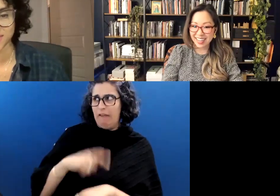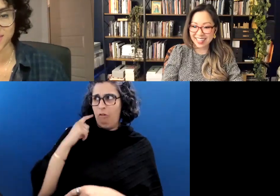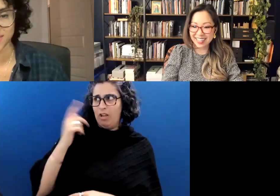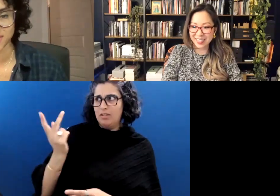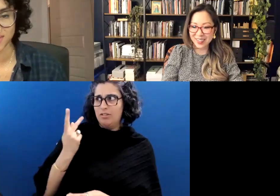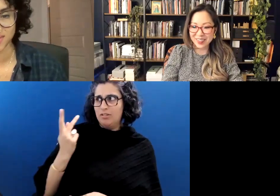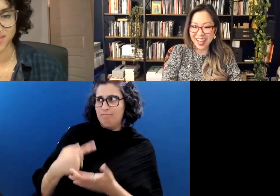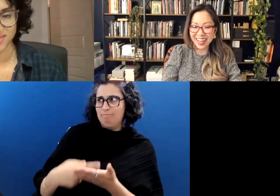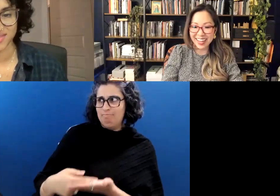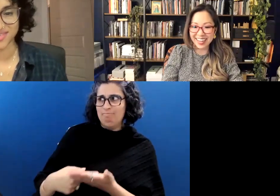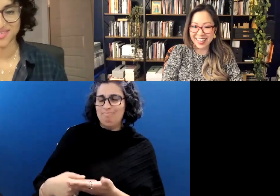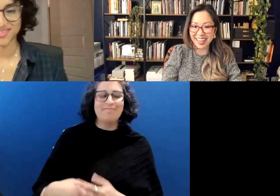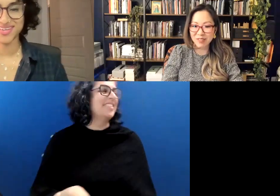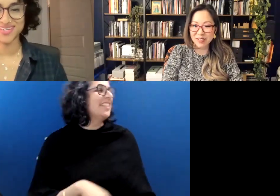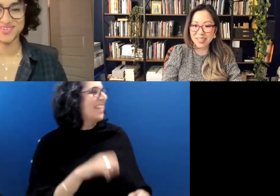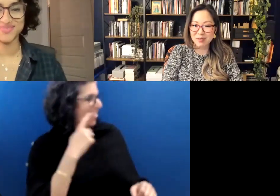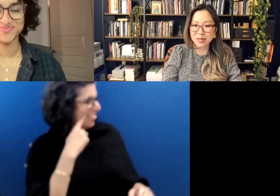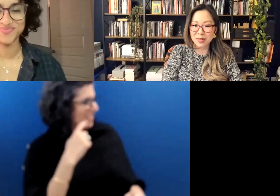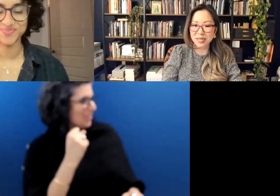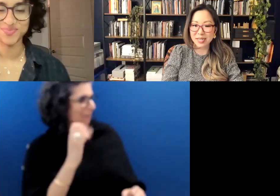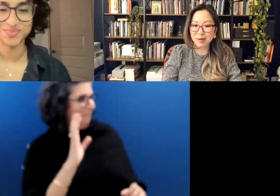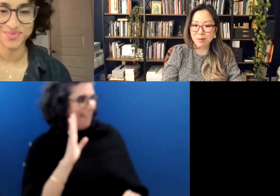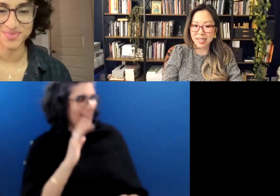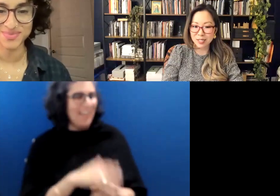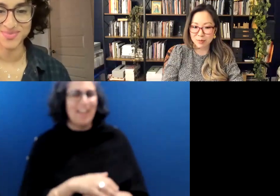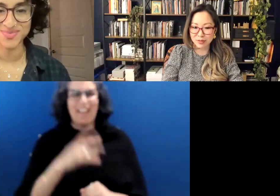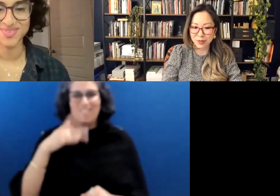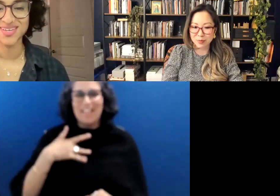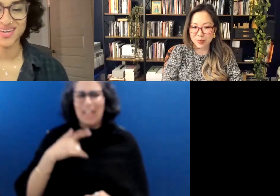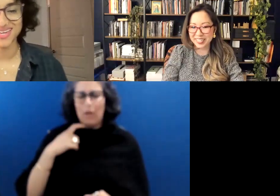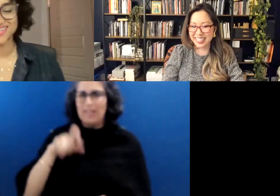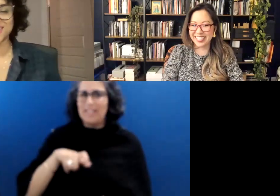I think so. Hi, I feel like we need a proper catchup before, but.